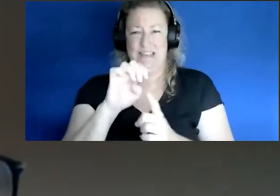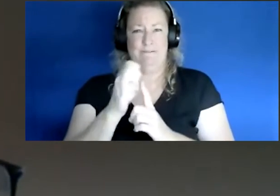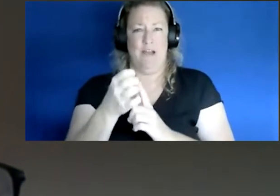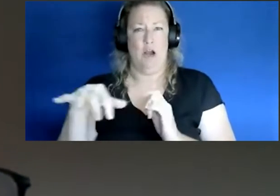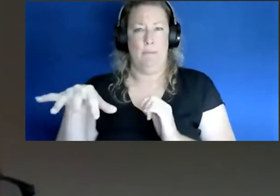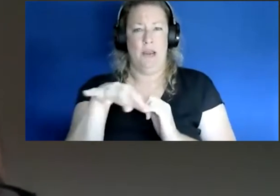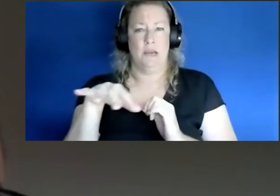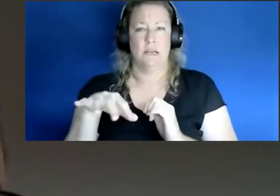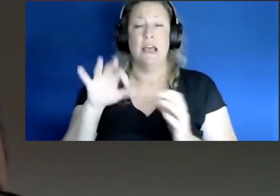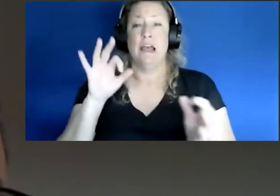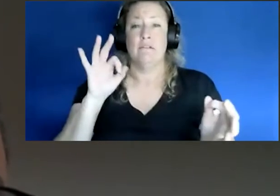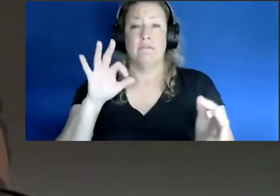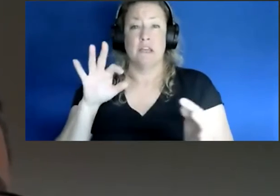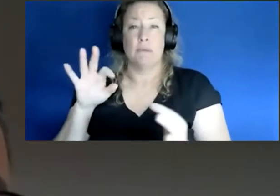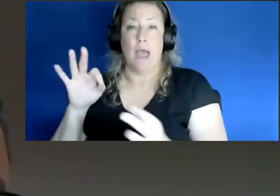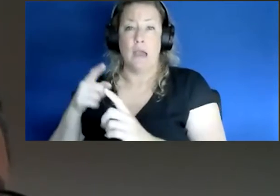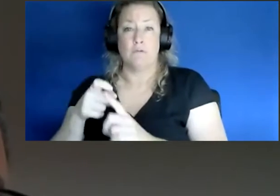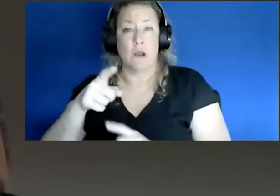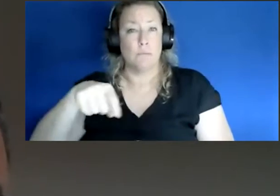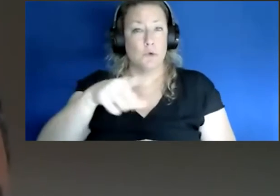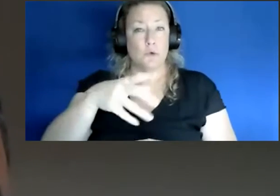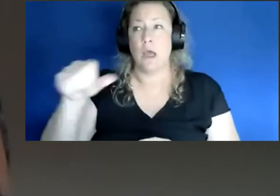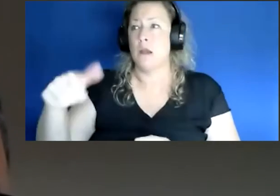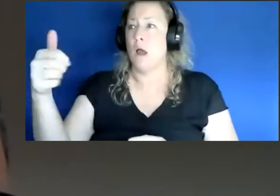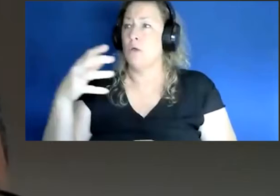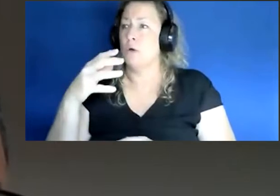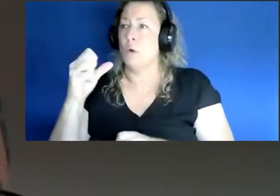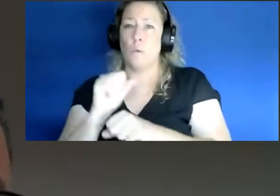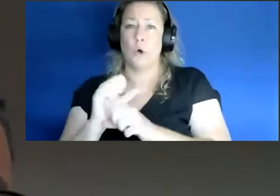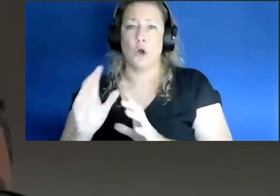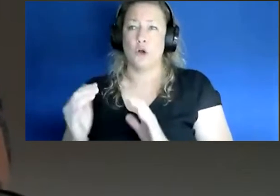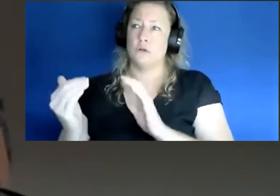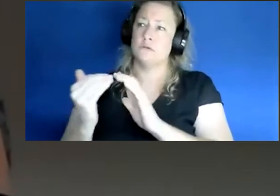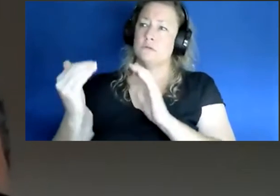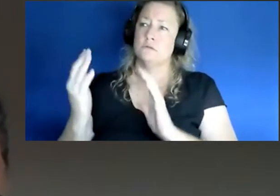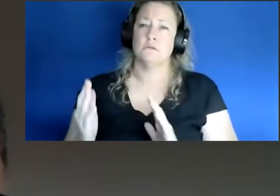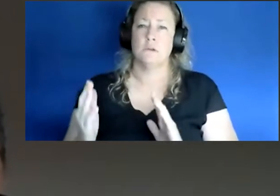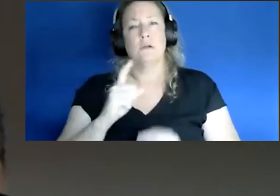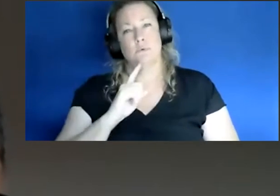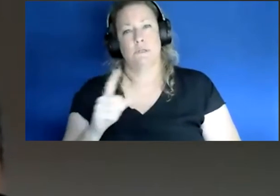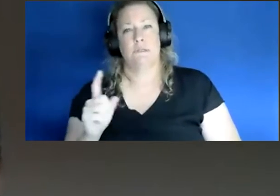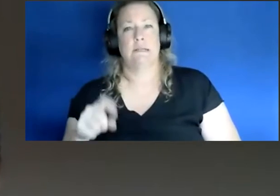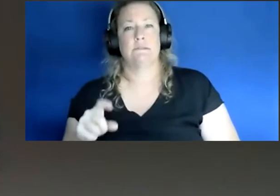you know feedback from from you and from our other colleagues is is what is is really necessary. So